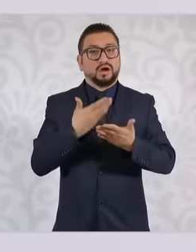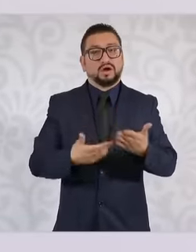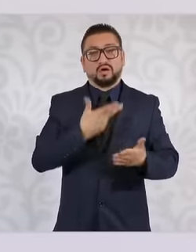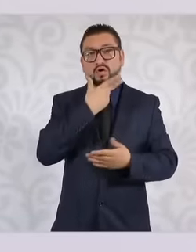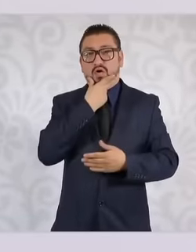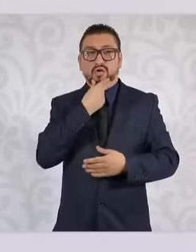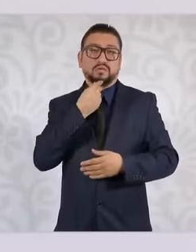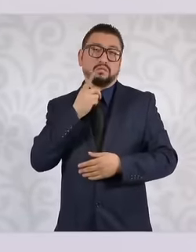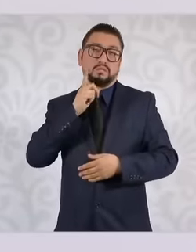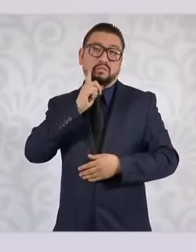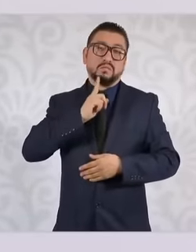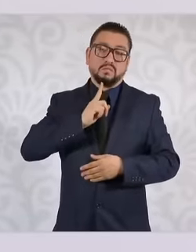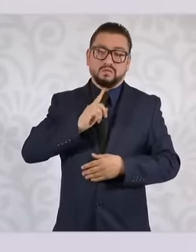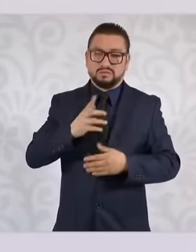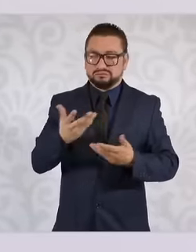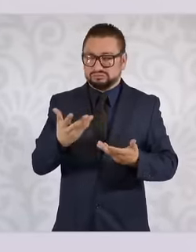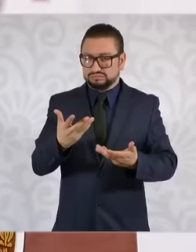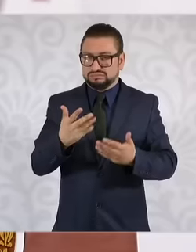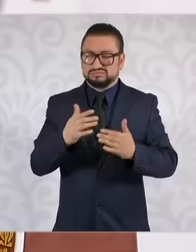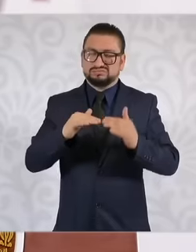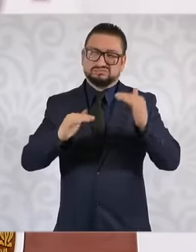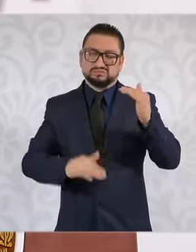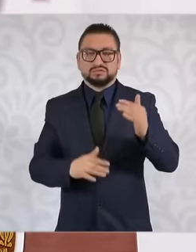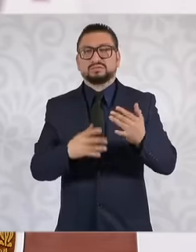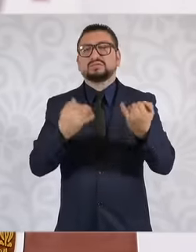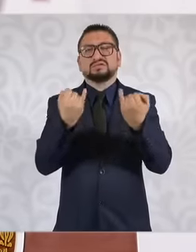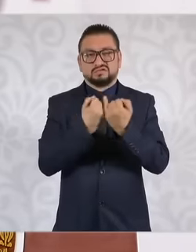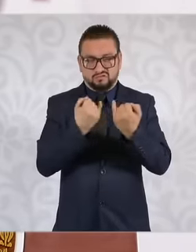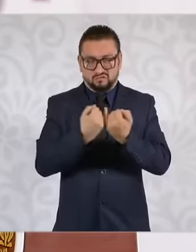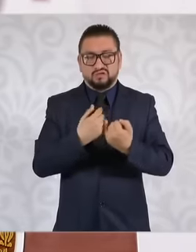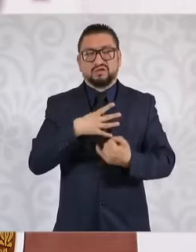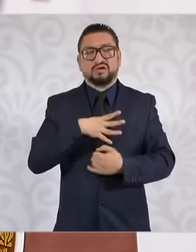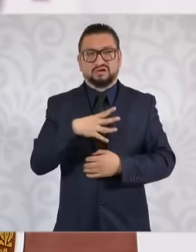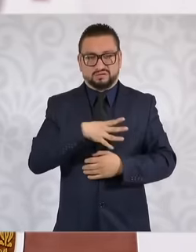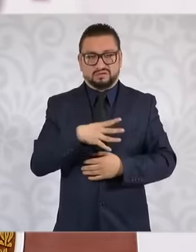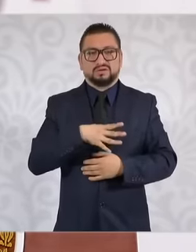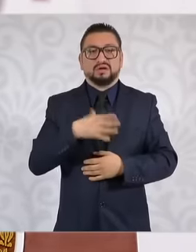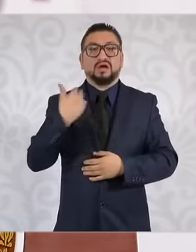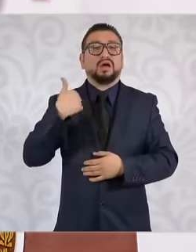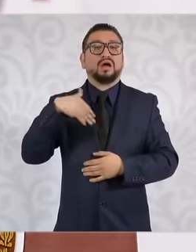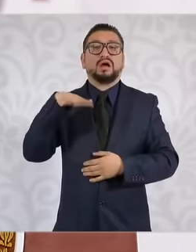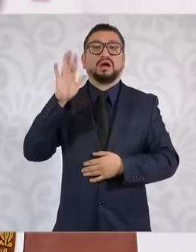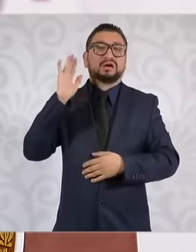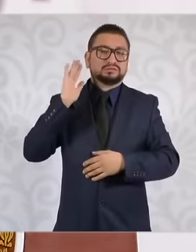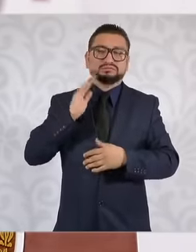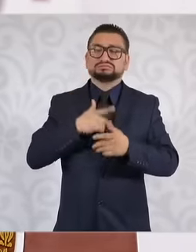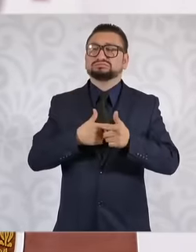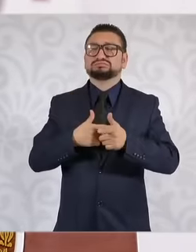hidden as if it did not exist